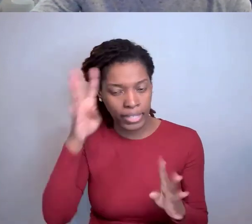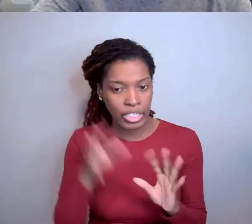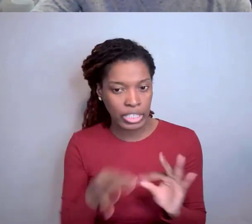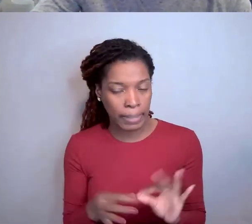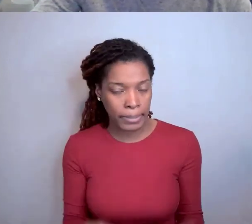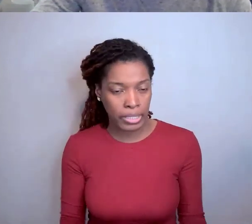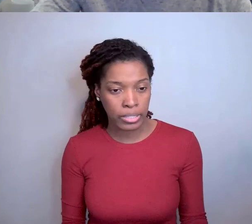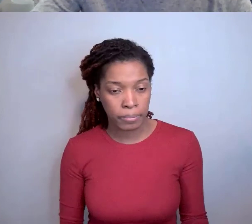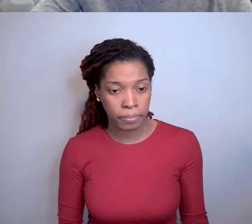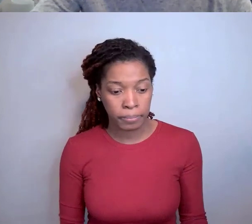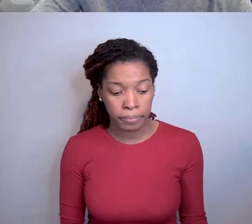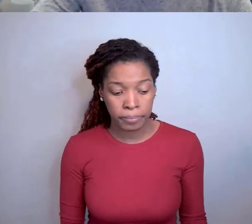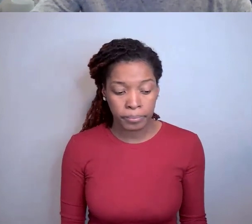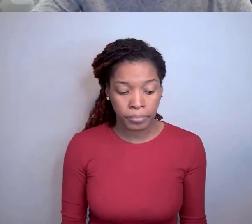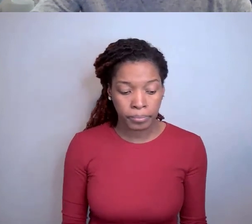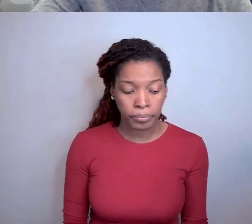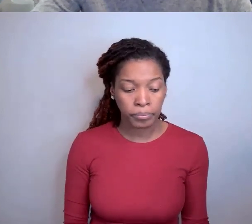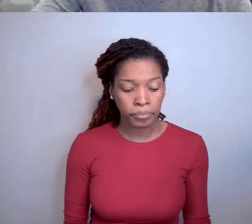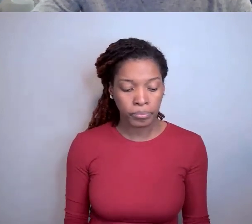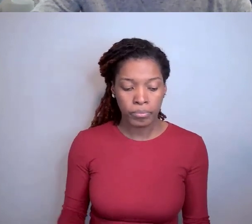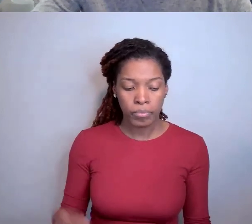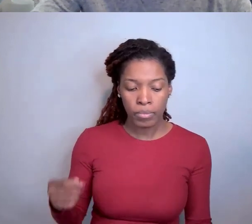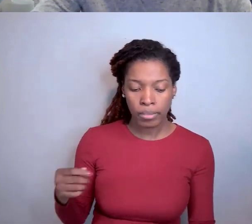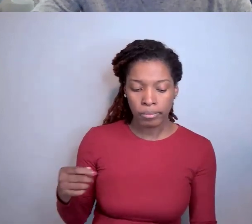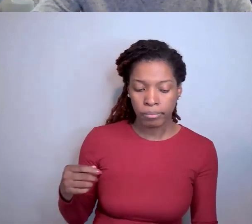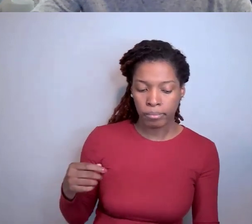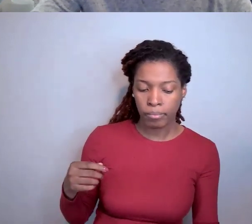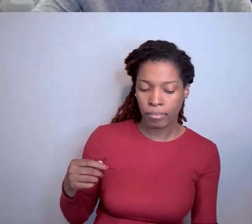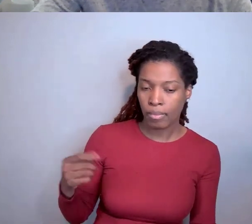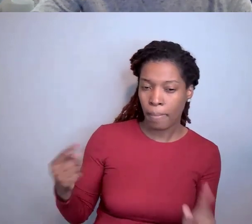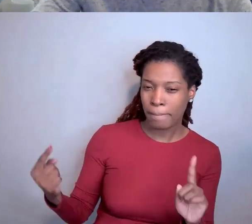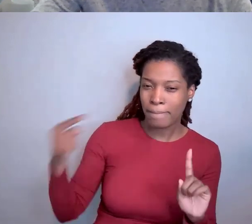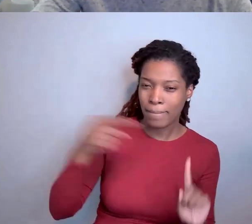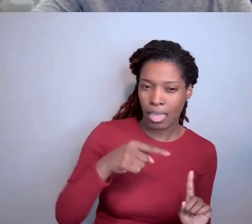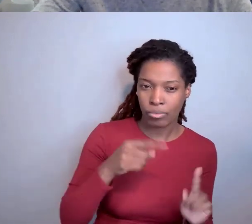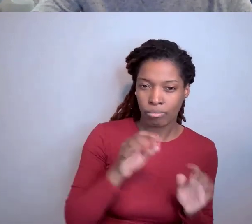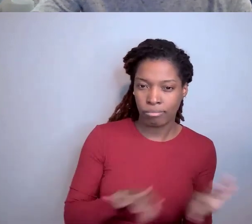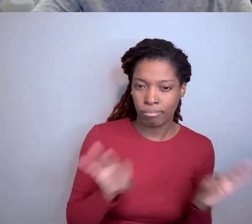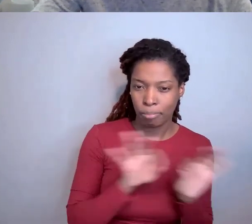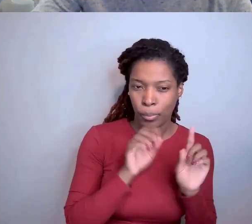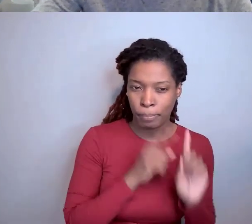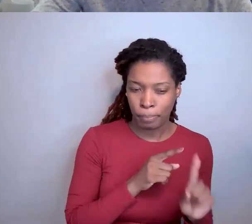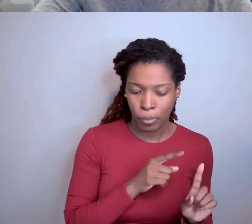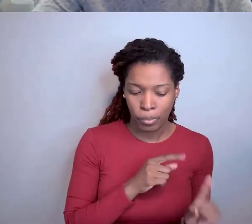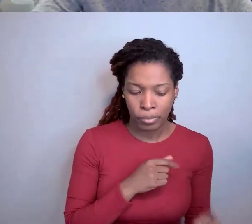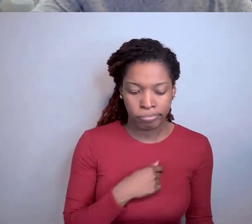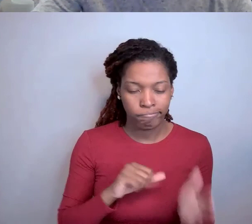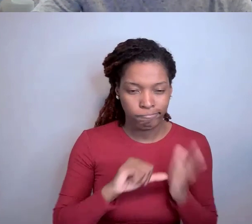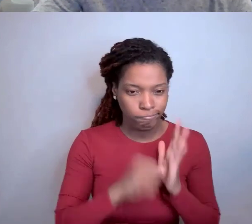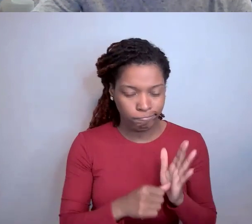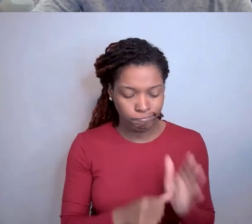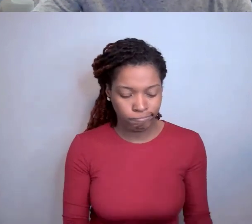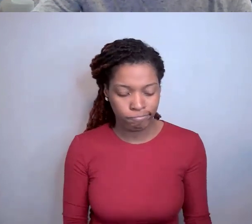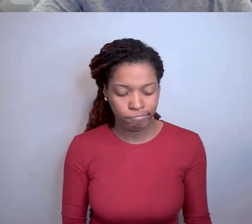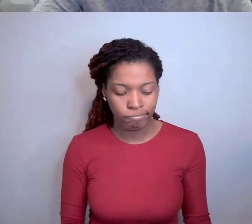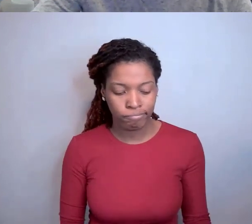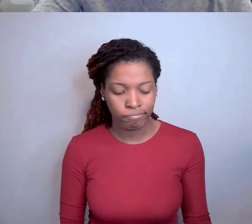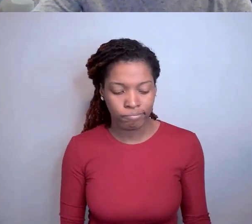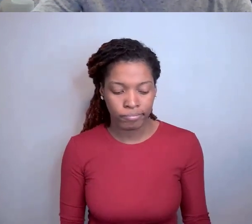Mary Fran Deutsch: And that brings us back just to a key point I want to reinforce. Is that the reporting to the government right now,